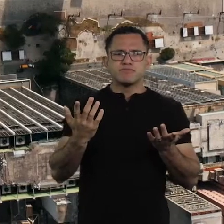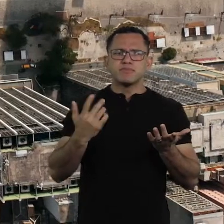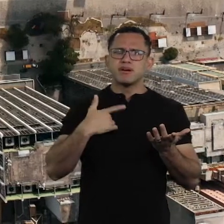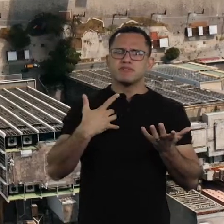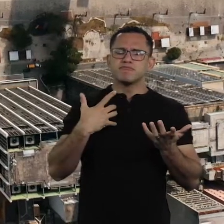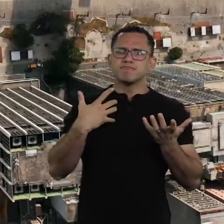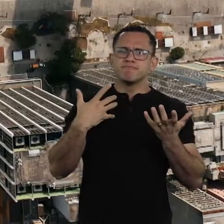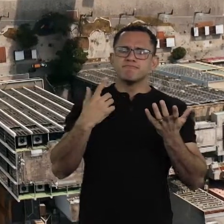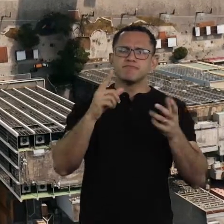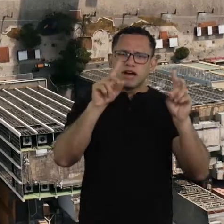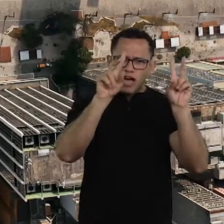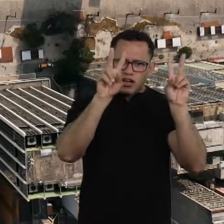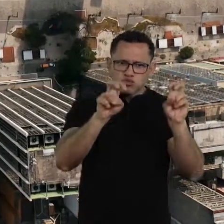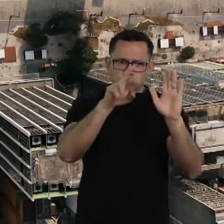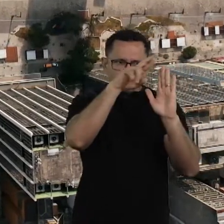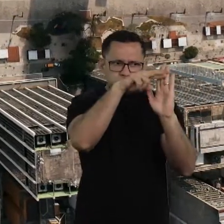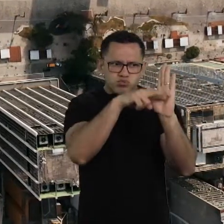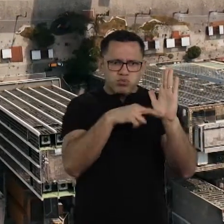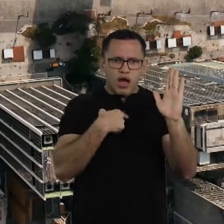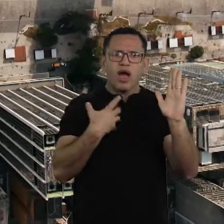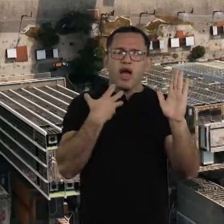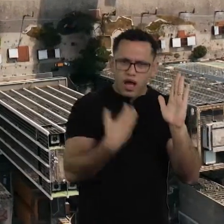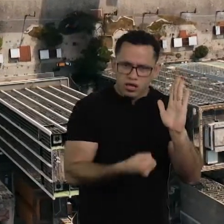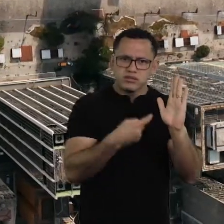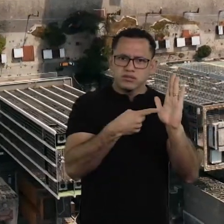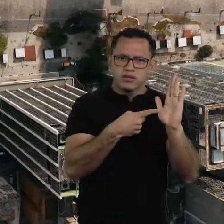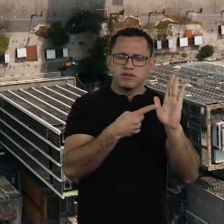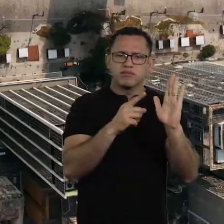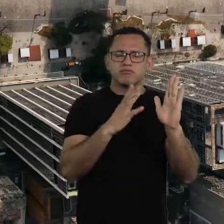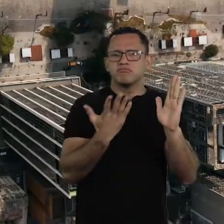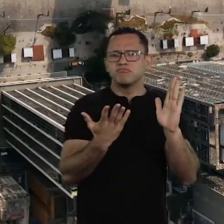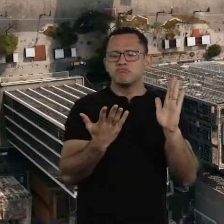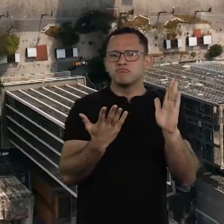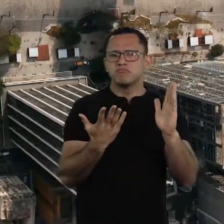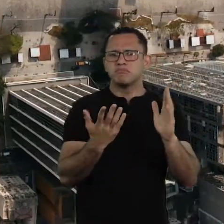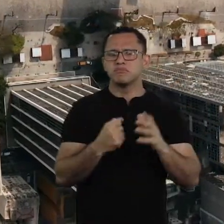accept or not a certain rule in this game?